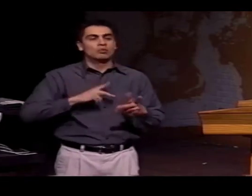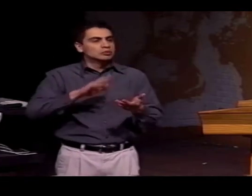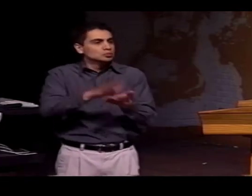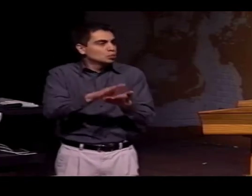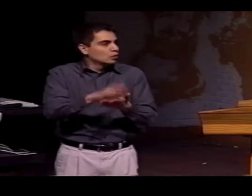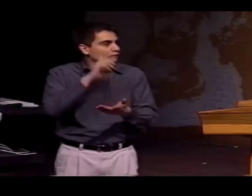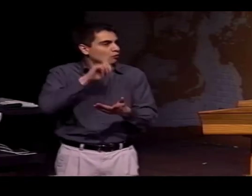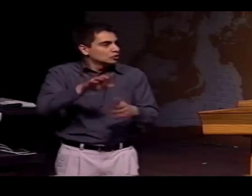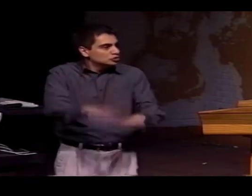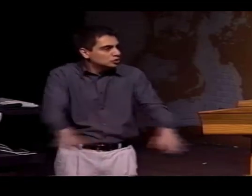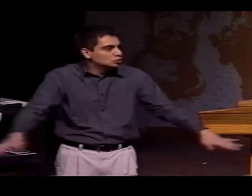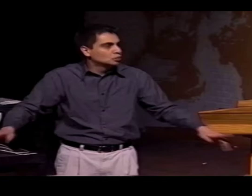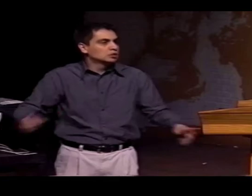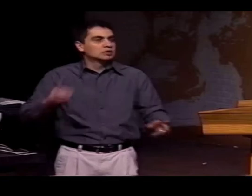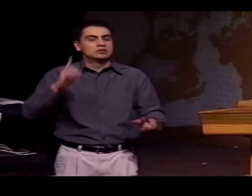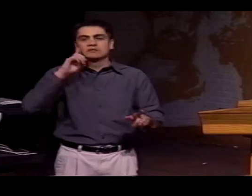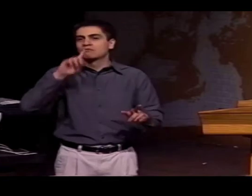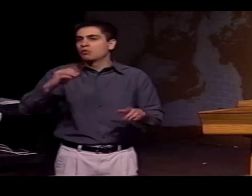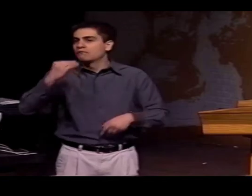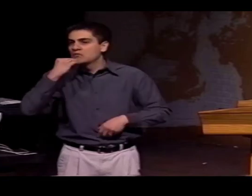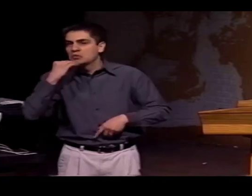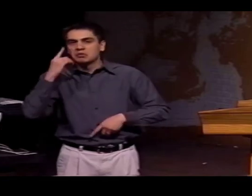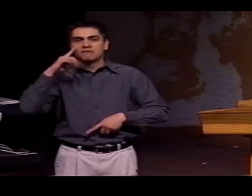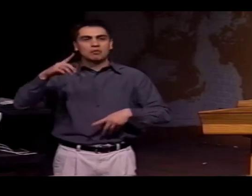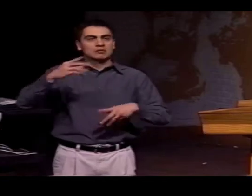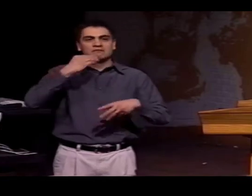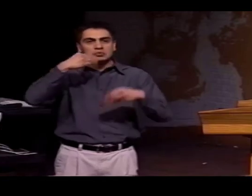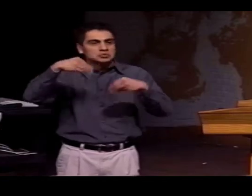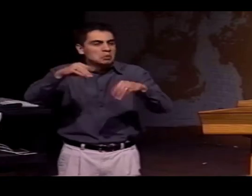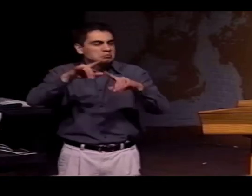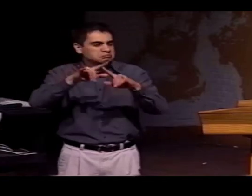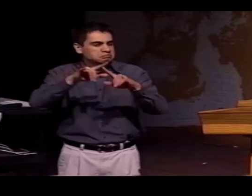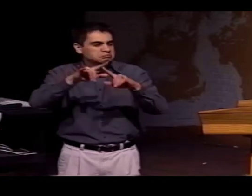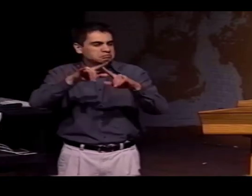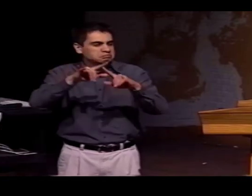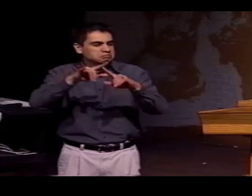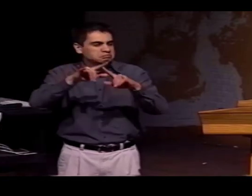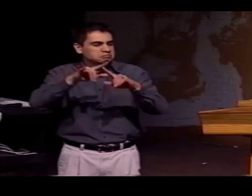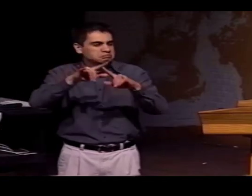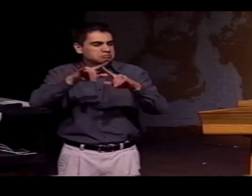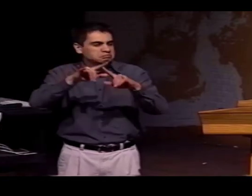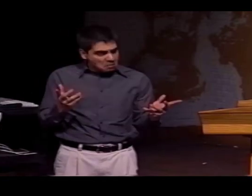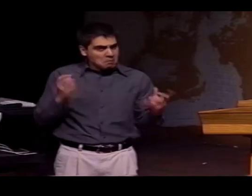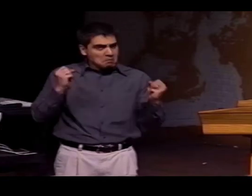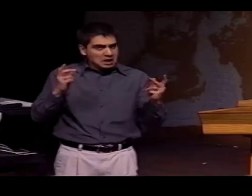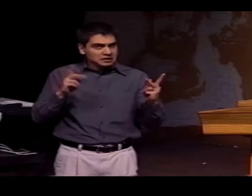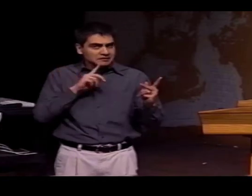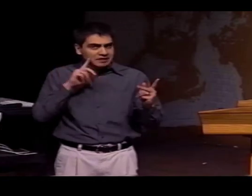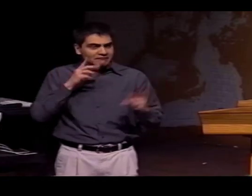...SOMETIMES THEY COME FOR THEIR CHILDREN SO THEY'LL BE ABLE TO HAVE AN EDUCATION. SOMETIMES THEY COME INTO THE UNITED STATES